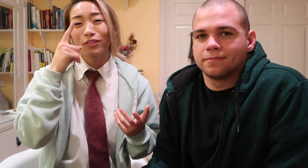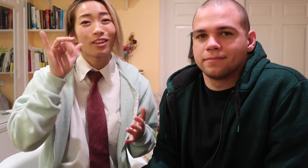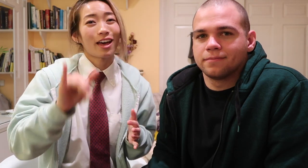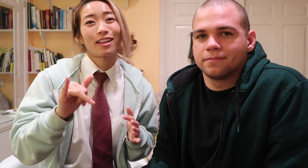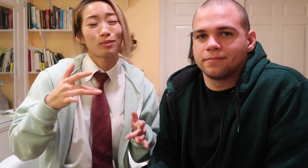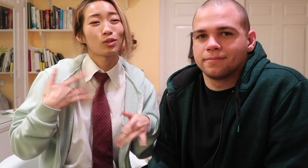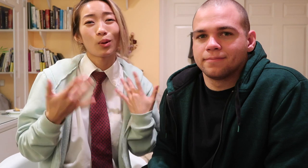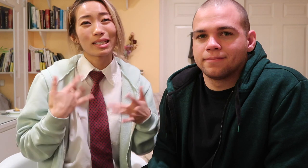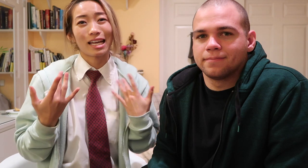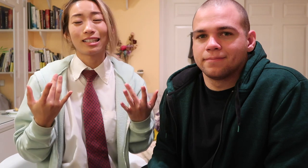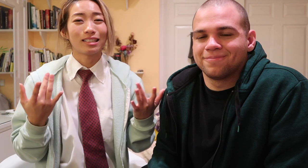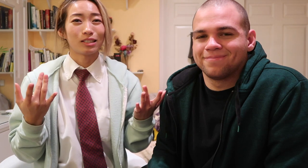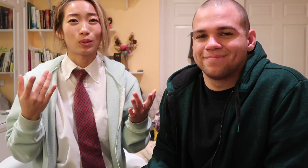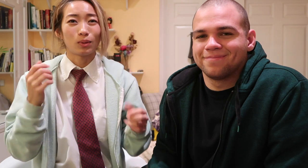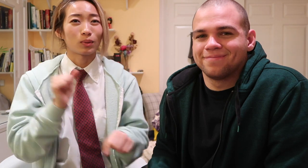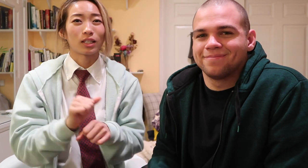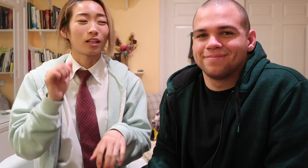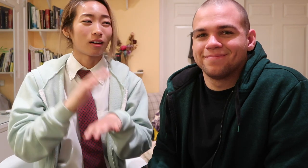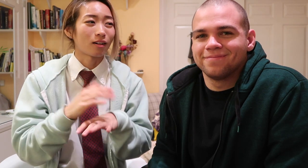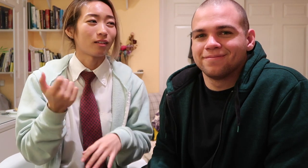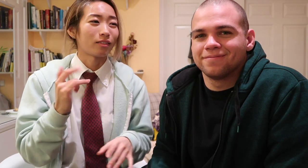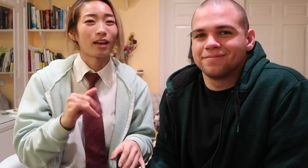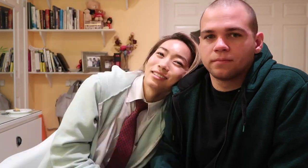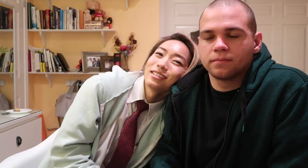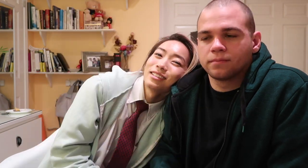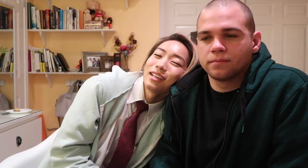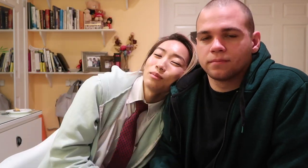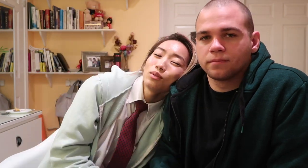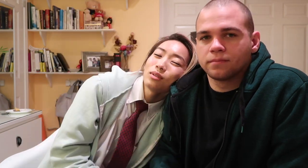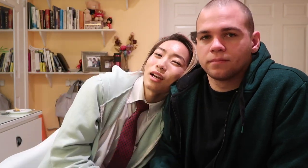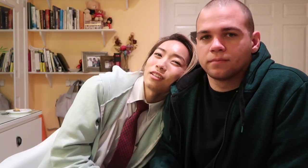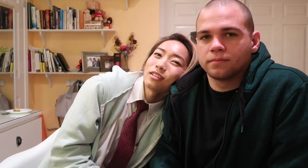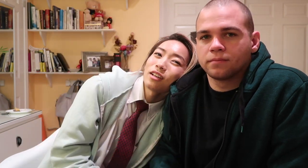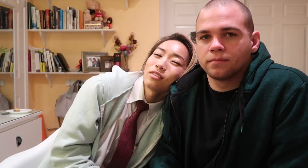for that and I'm so excited to be working on all of that I'm too tired now